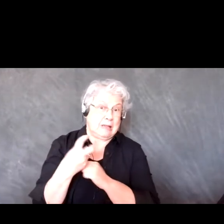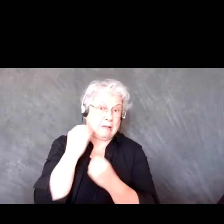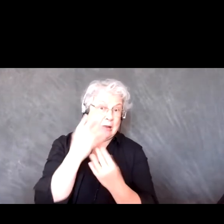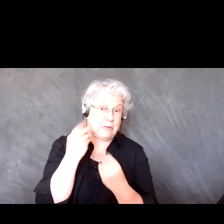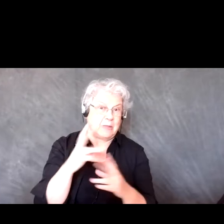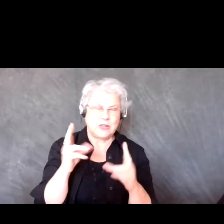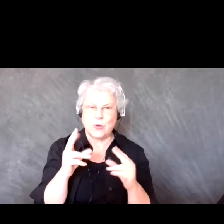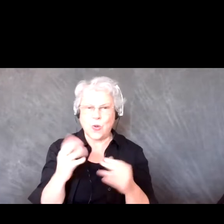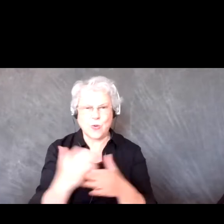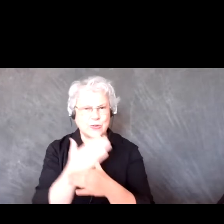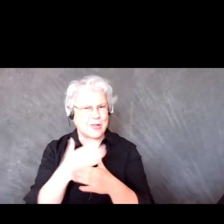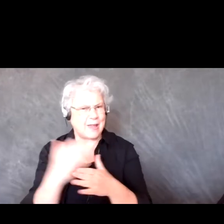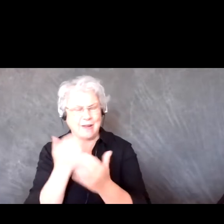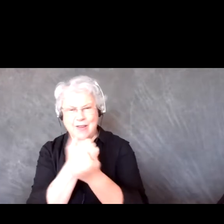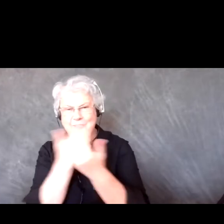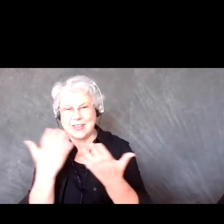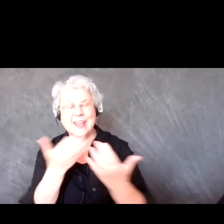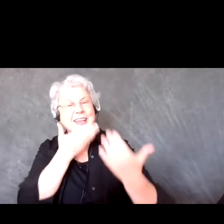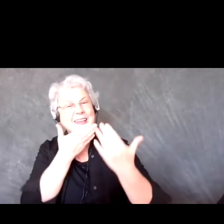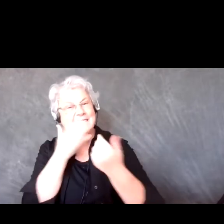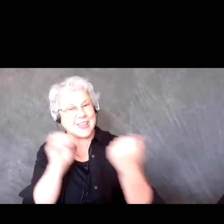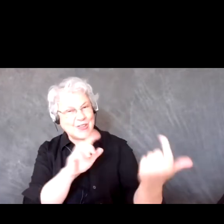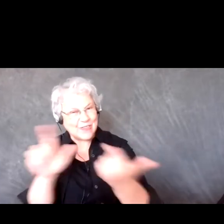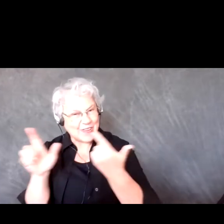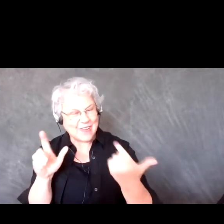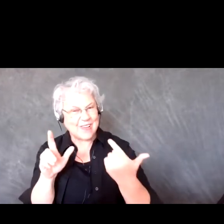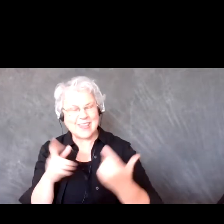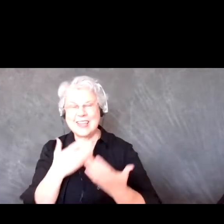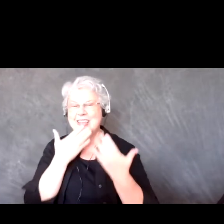Other than that, thank you very much everybody and thank you to my supports,